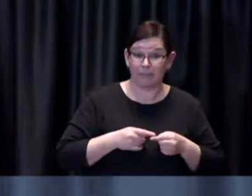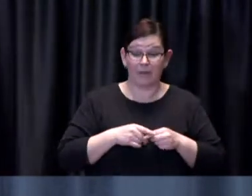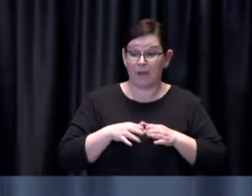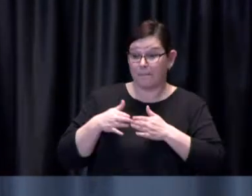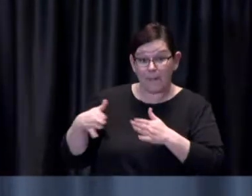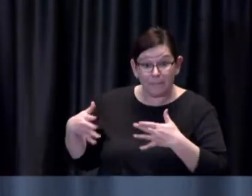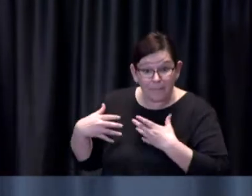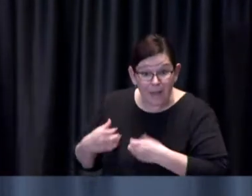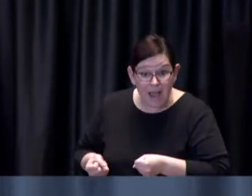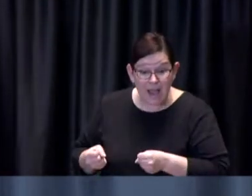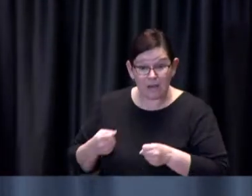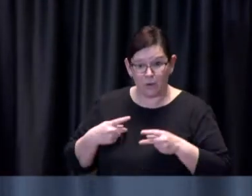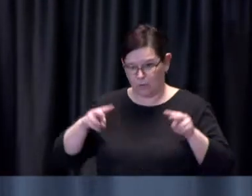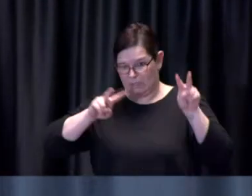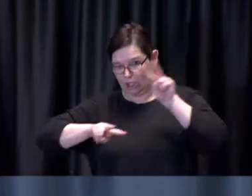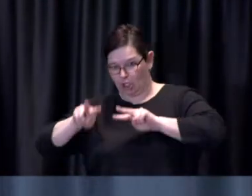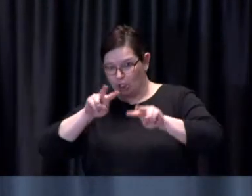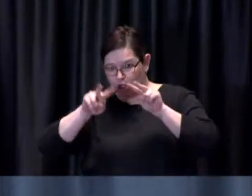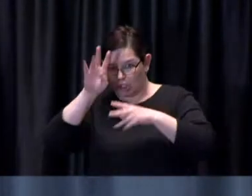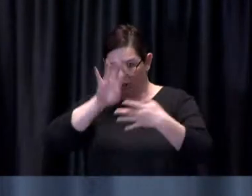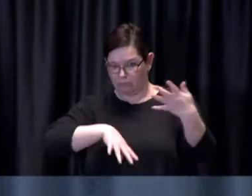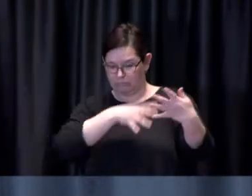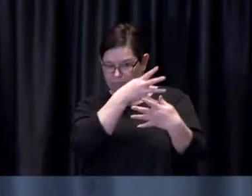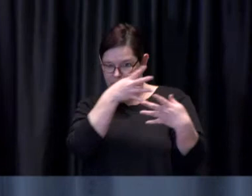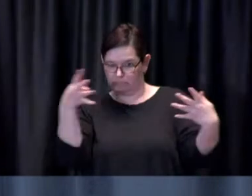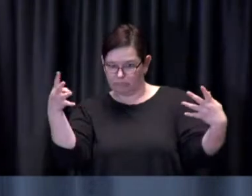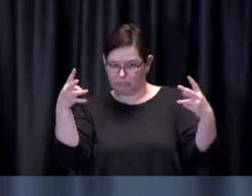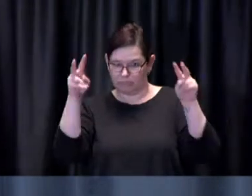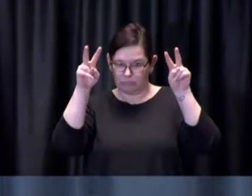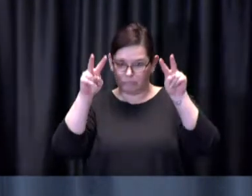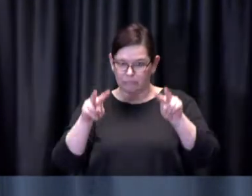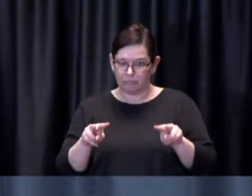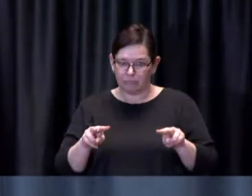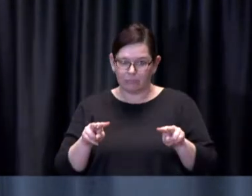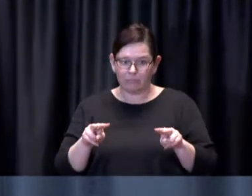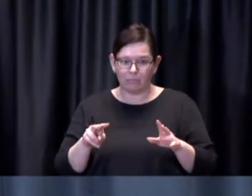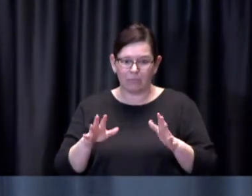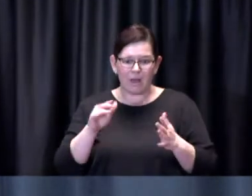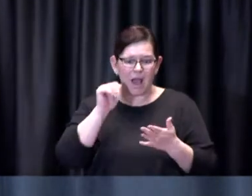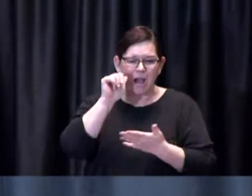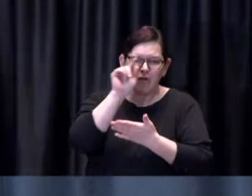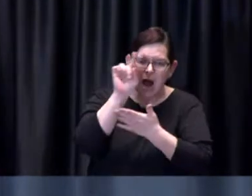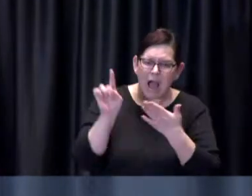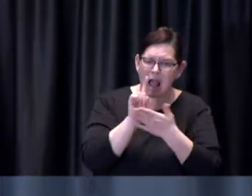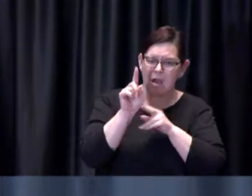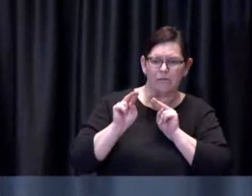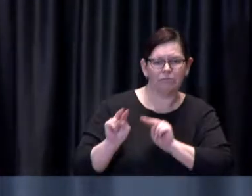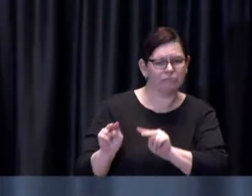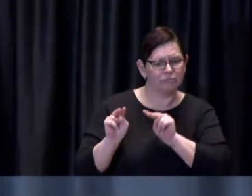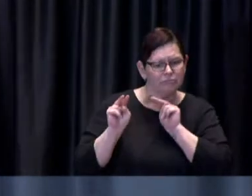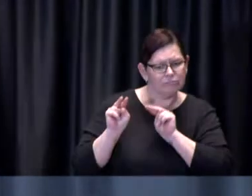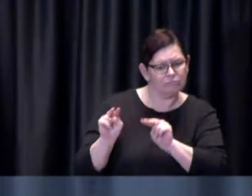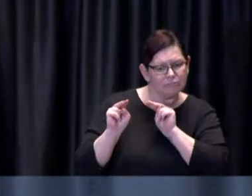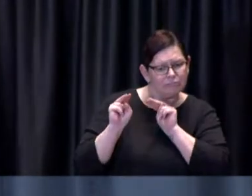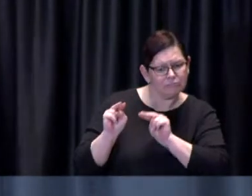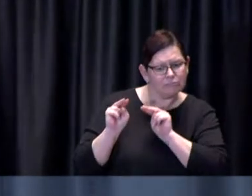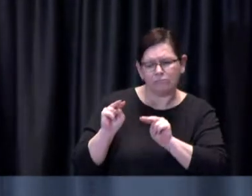the provincial booking systems on literally an hourly basis every single day we watch and we monitor what happens and we've now seen